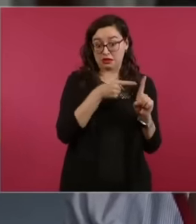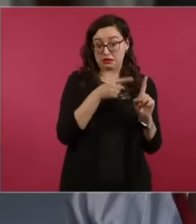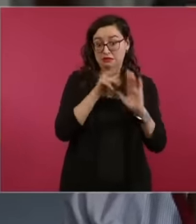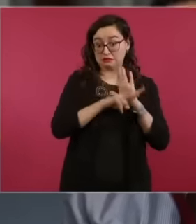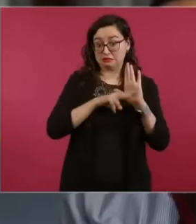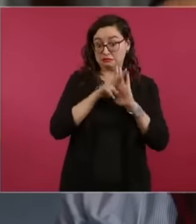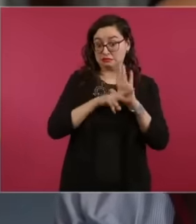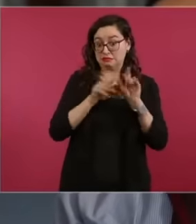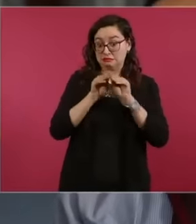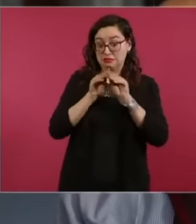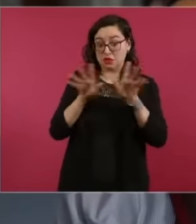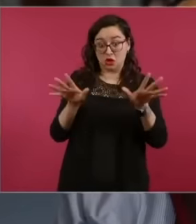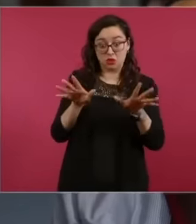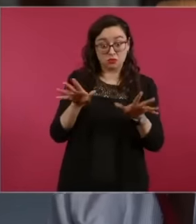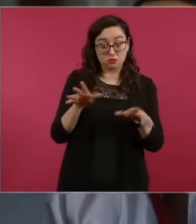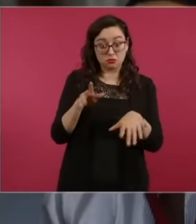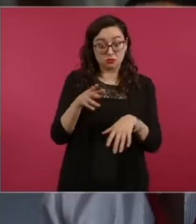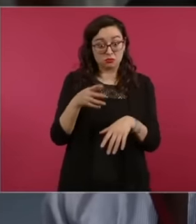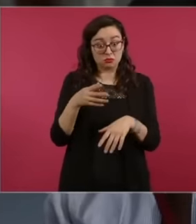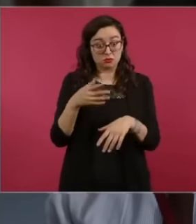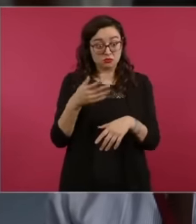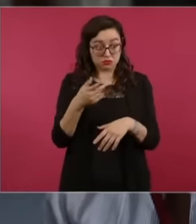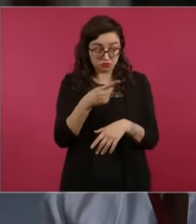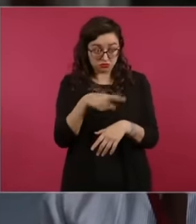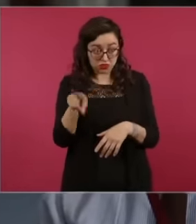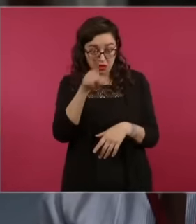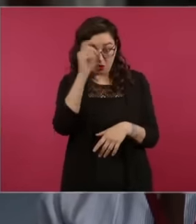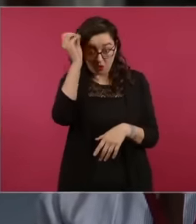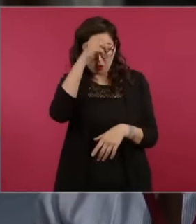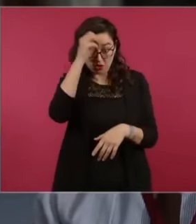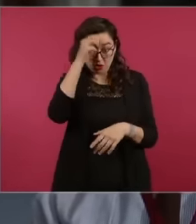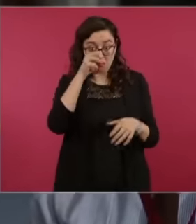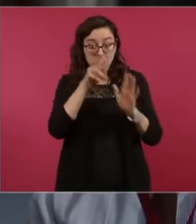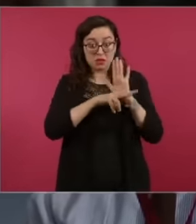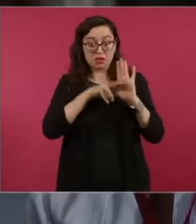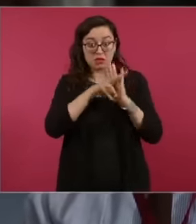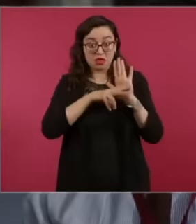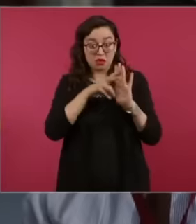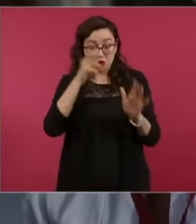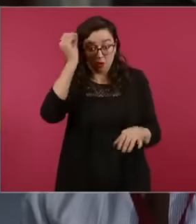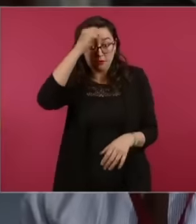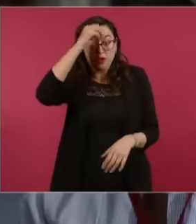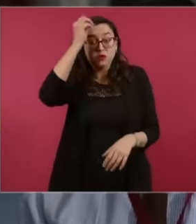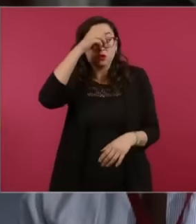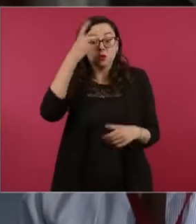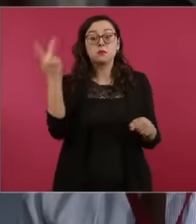if Arturo saw it. Can you tell us about the video? Well, it's fun. The businessman makes his